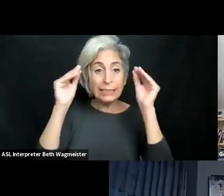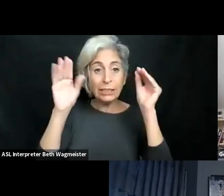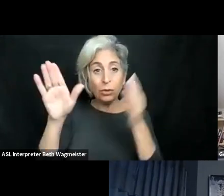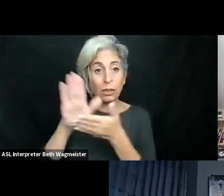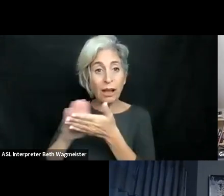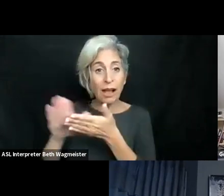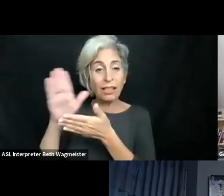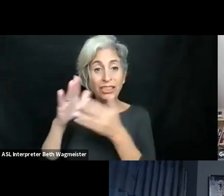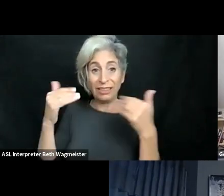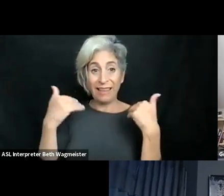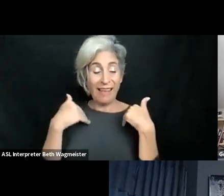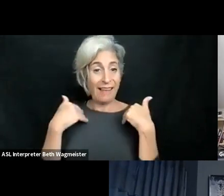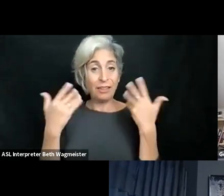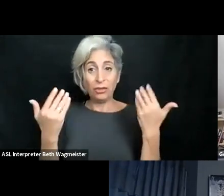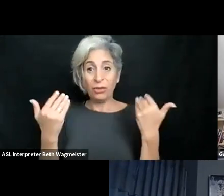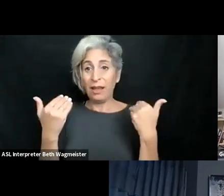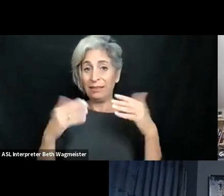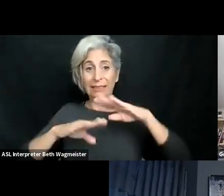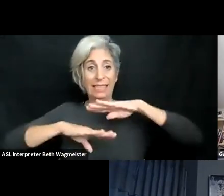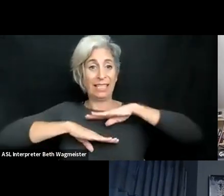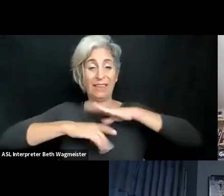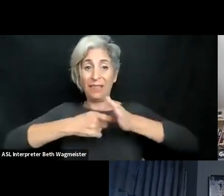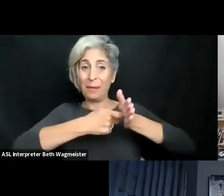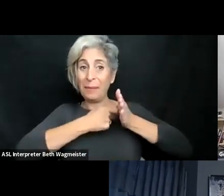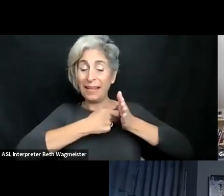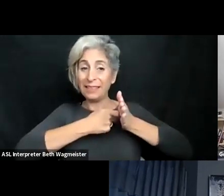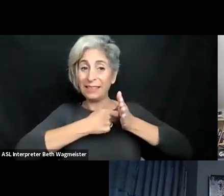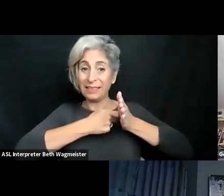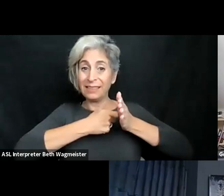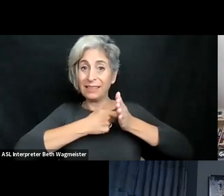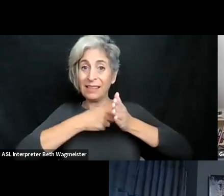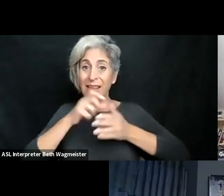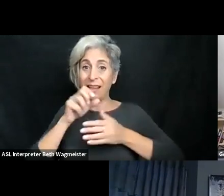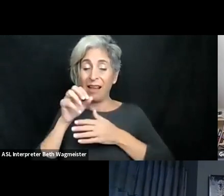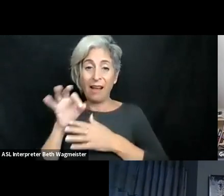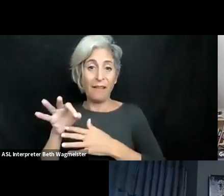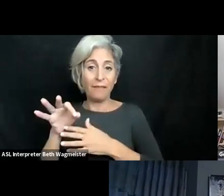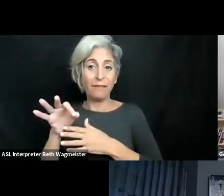I don't think that the programs that are you